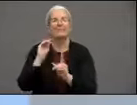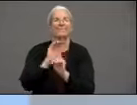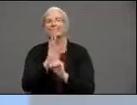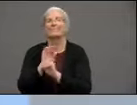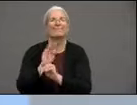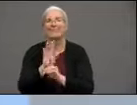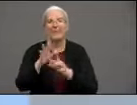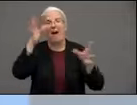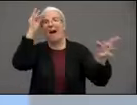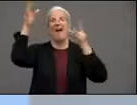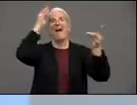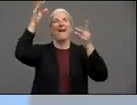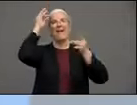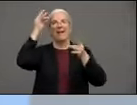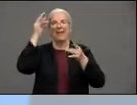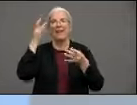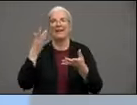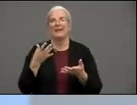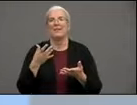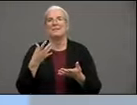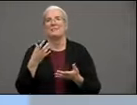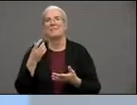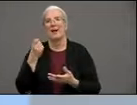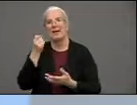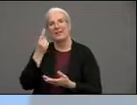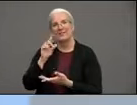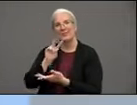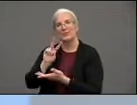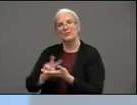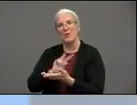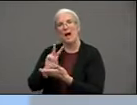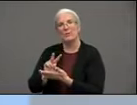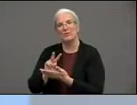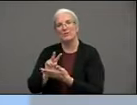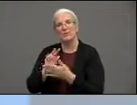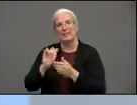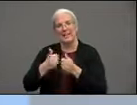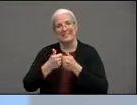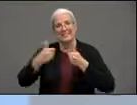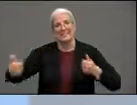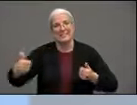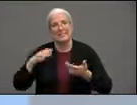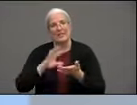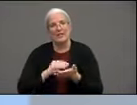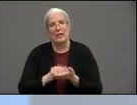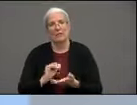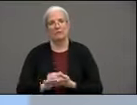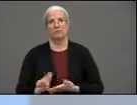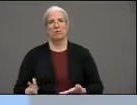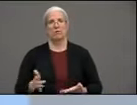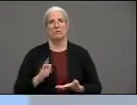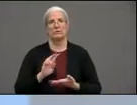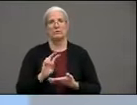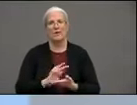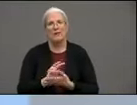once that two hour is is done uh you know they're they don't have any follow-ups they don't have extracurricular activities